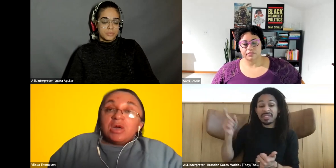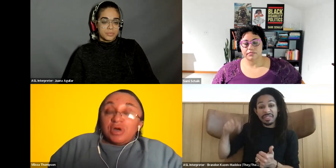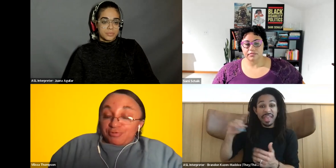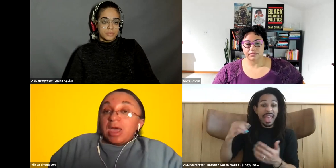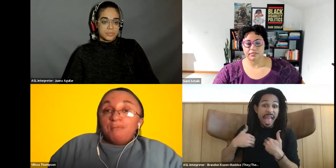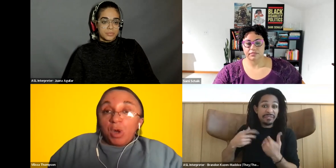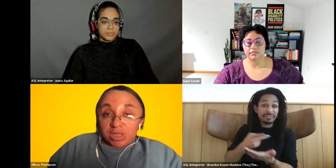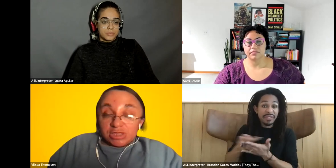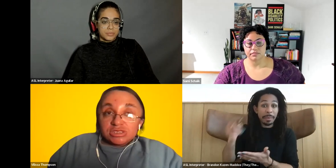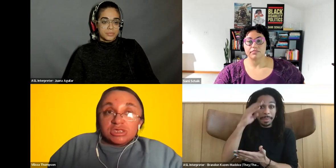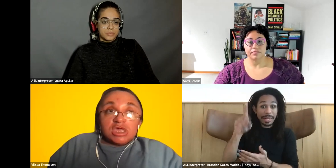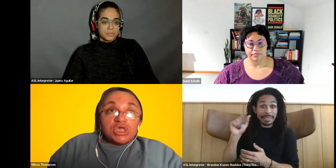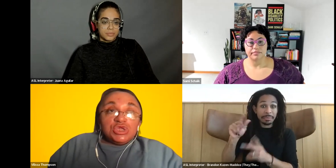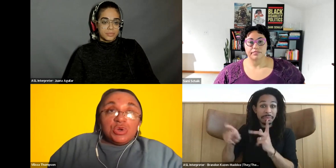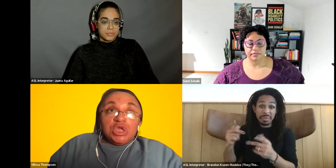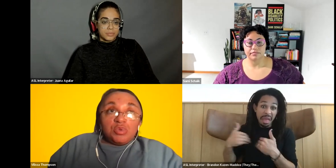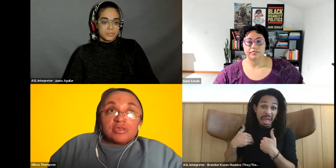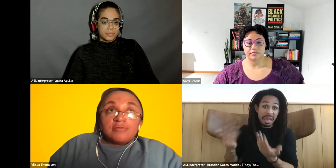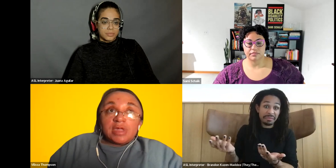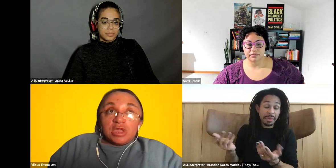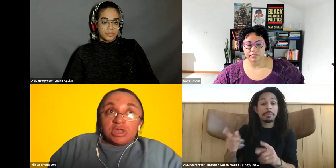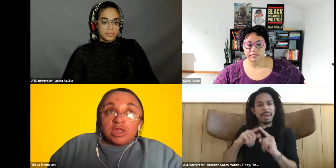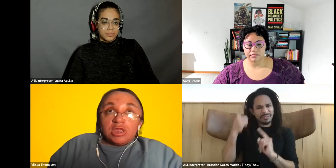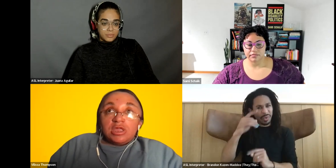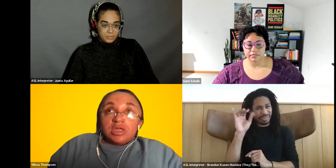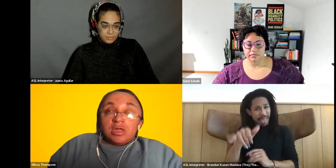Vilissa Thompson: but for that moment. you know it was a very